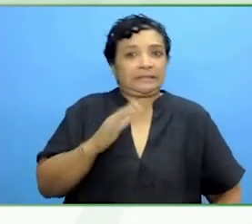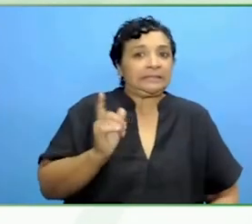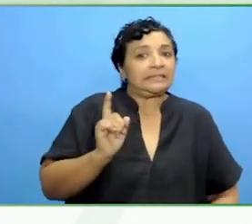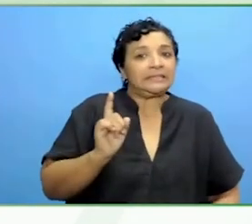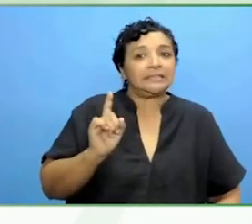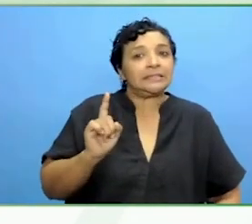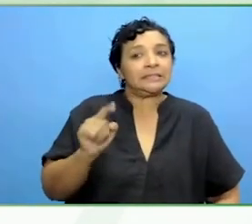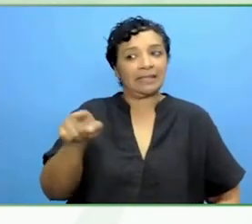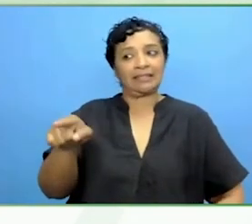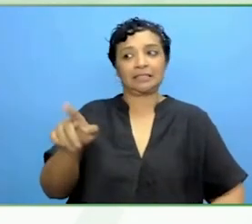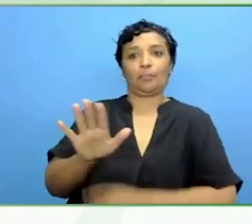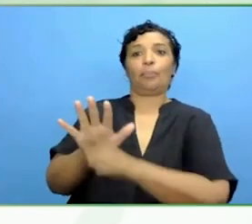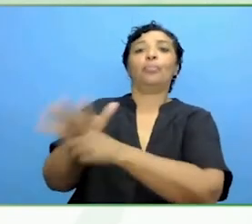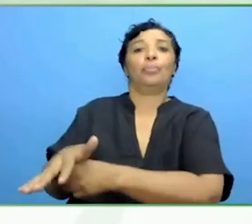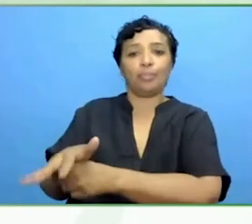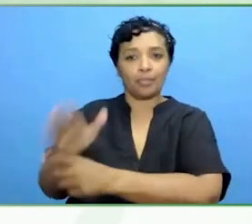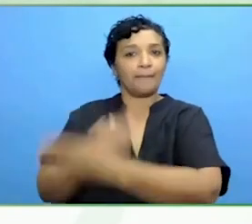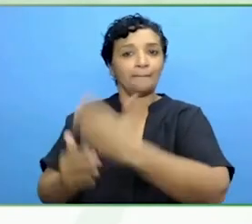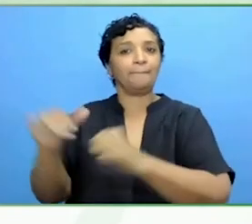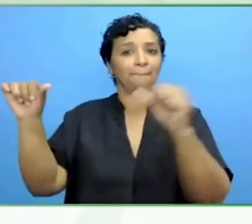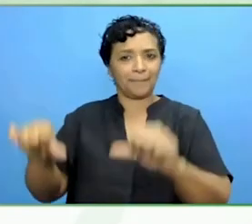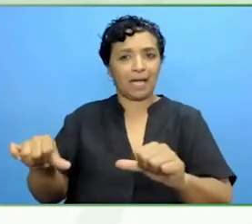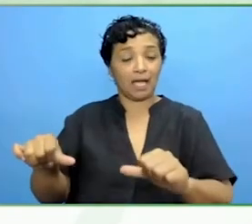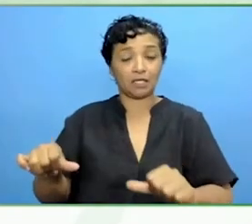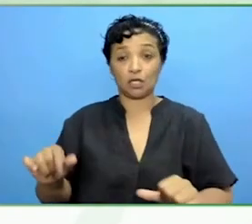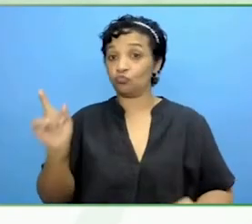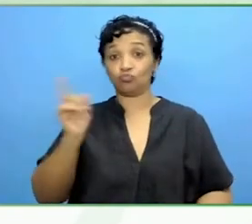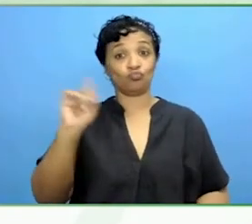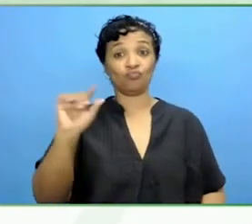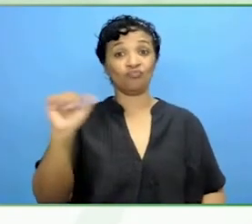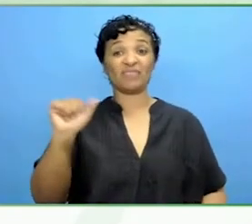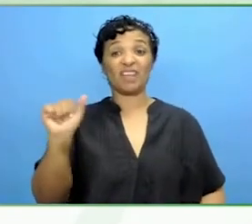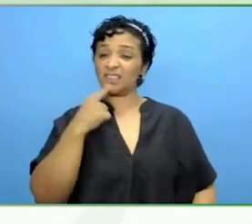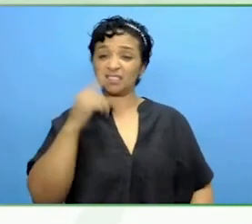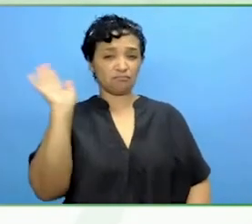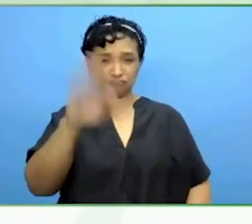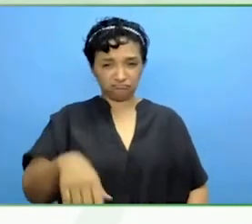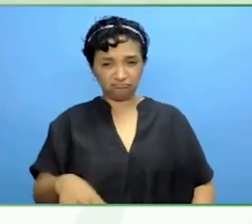discriminatory in some way, but Andria has made me comfortable with that. It brings a sense of identity.